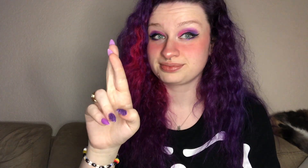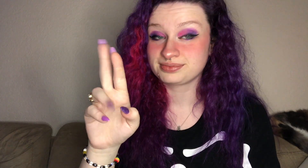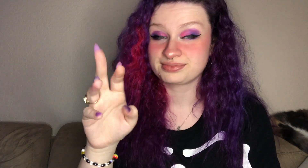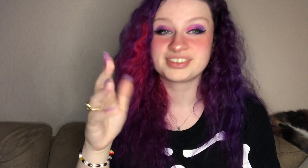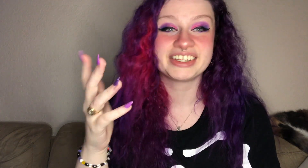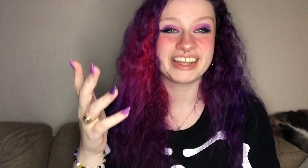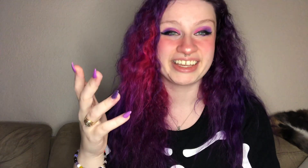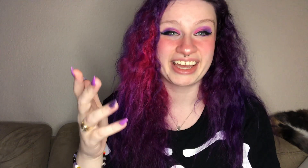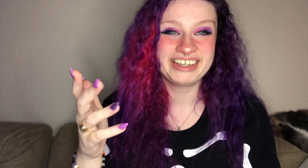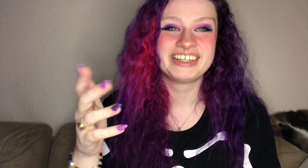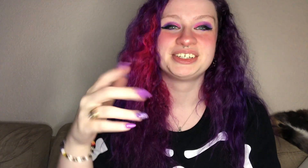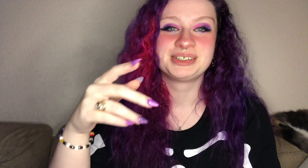again